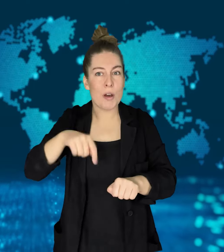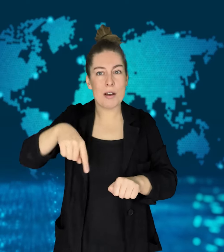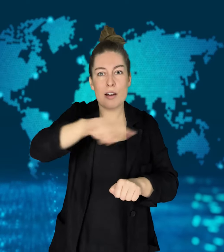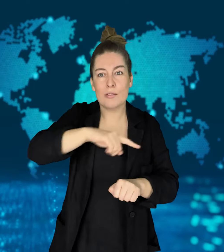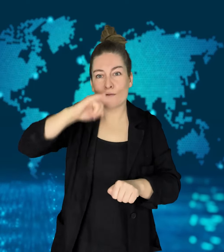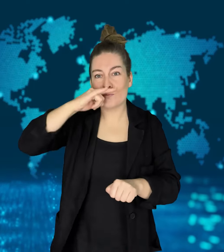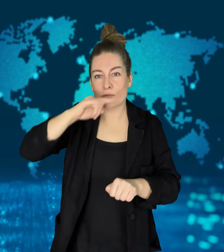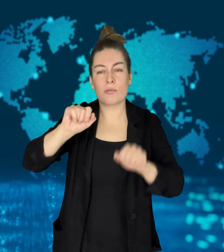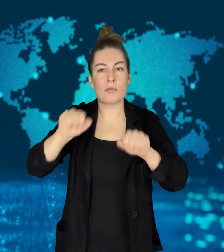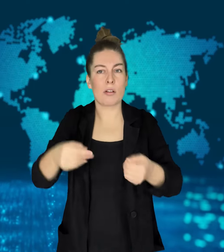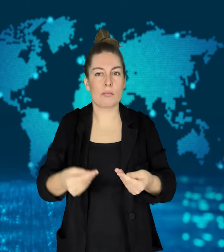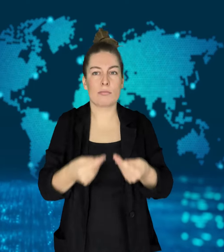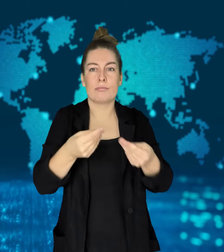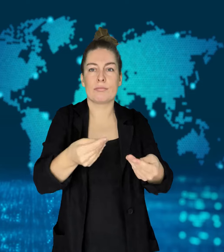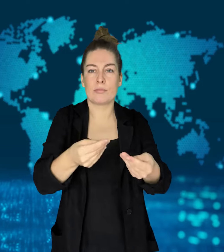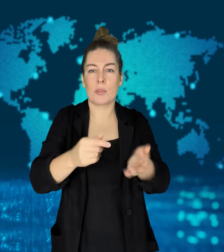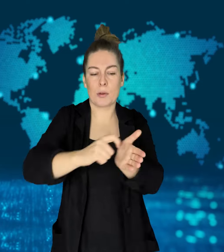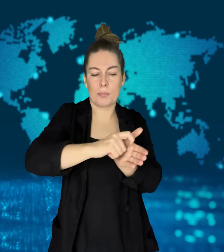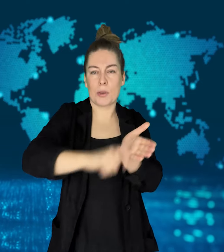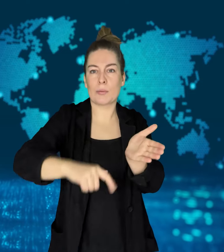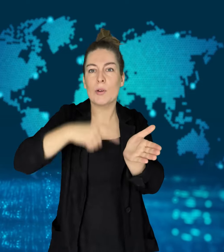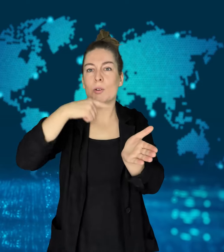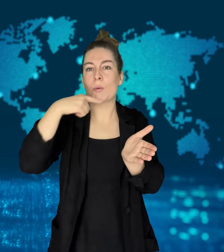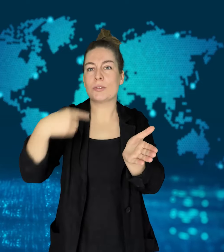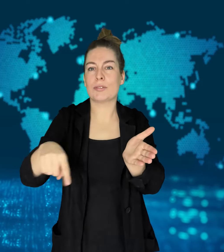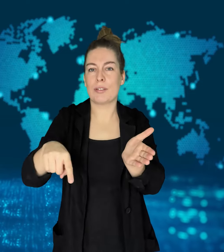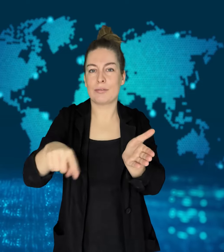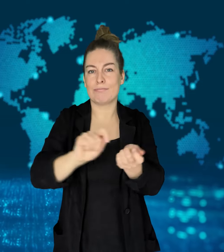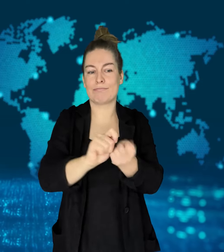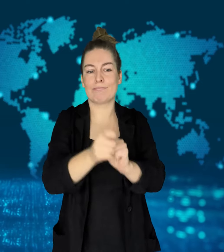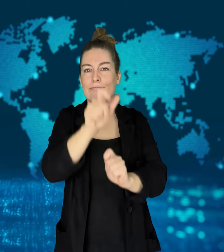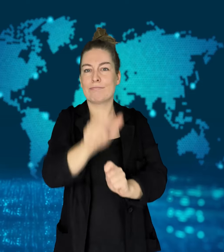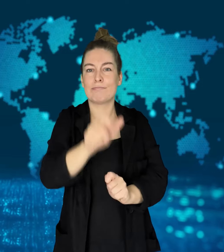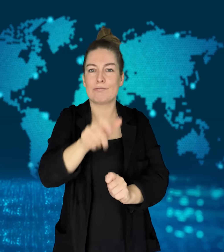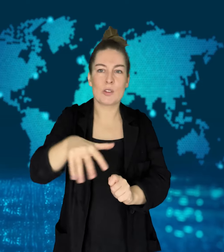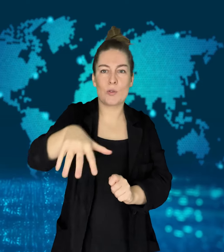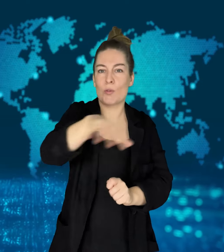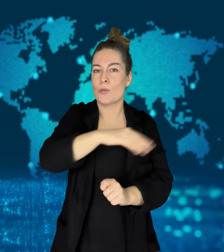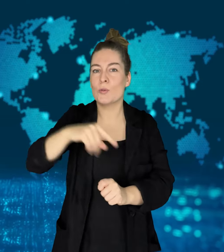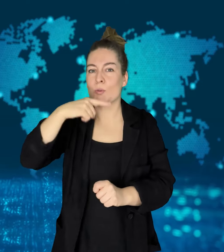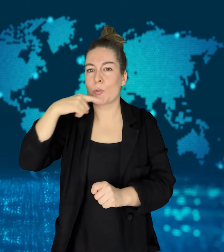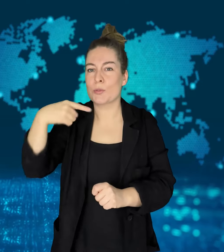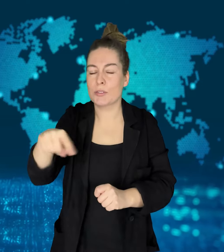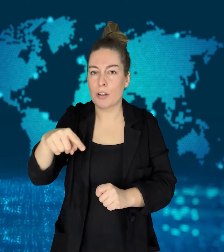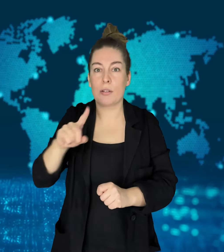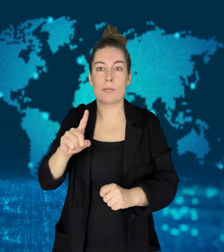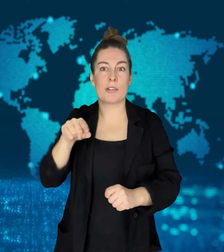The decree says citizenship applications can be made by